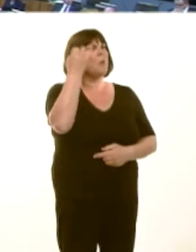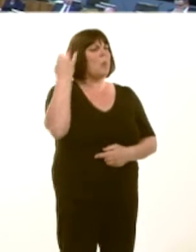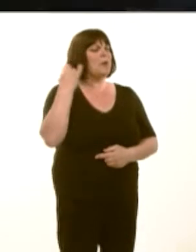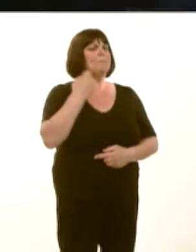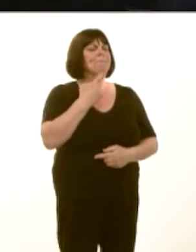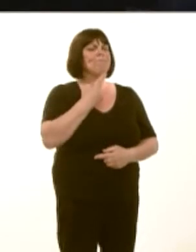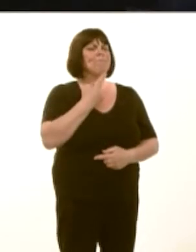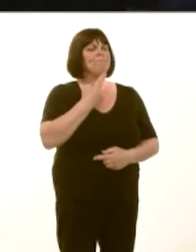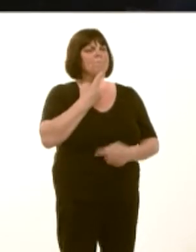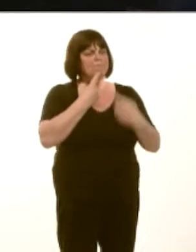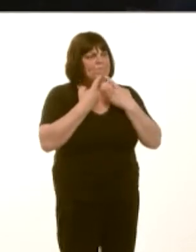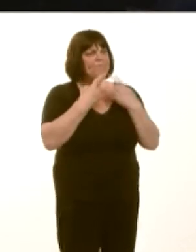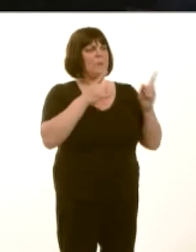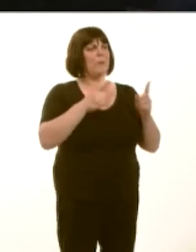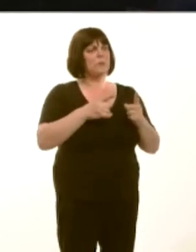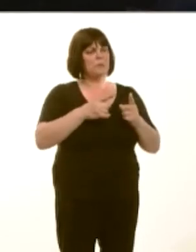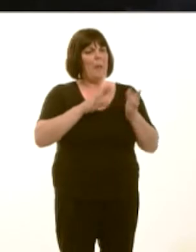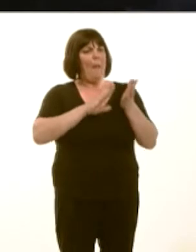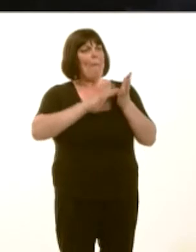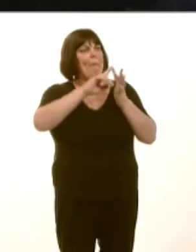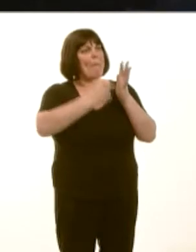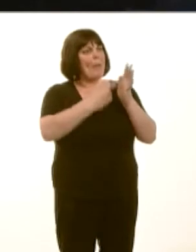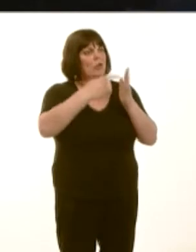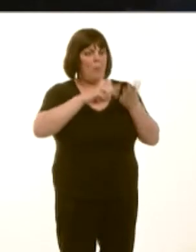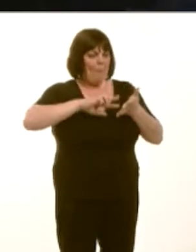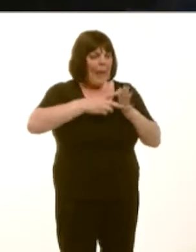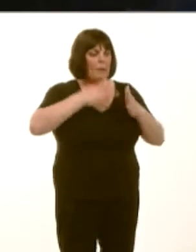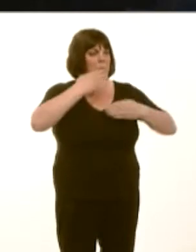with plans for the metro, but with no detail or timescale.